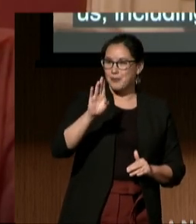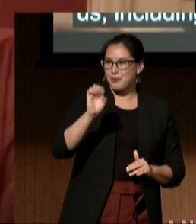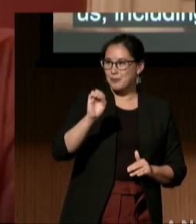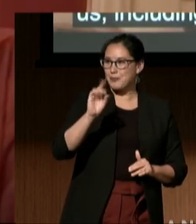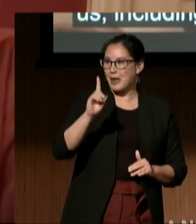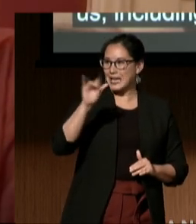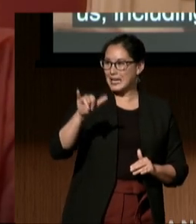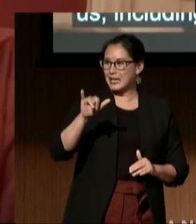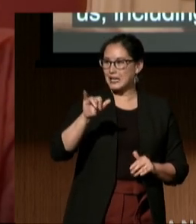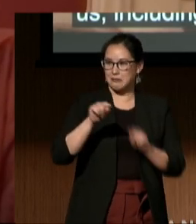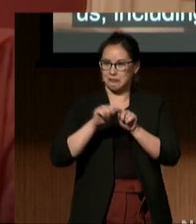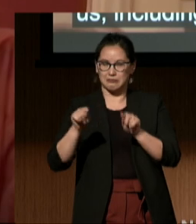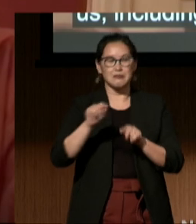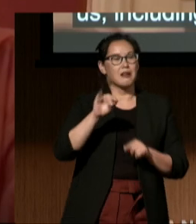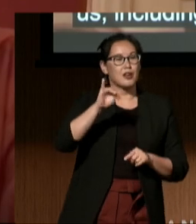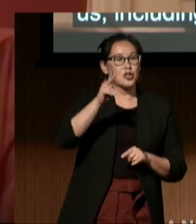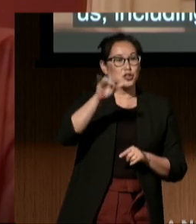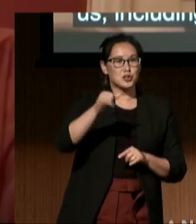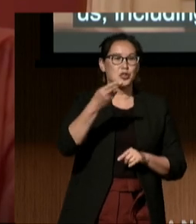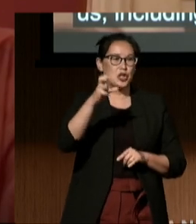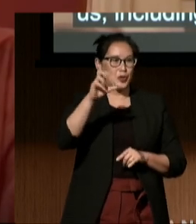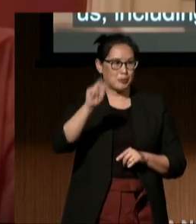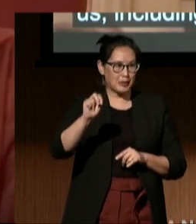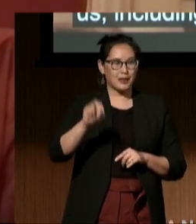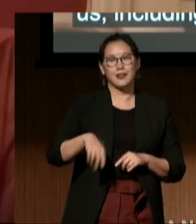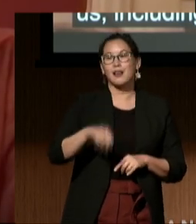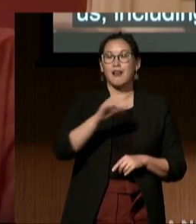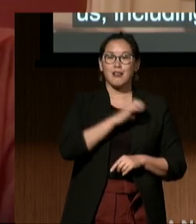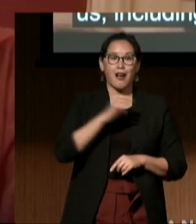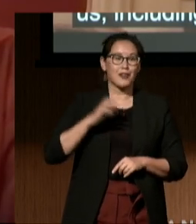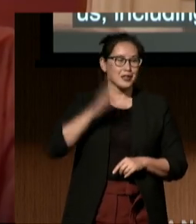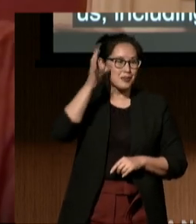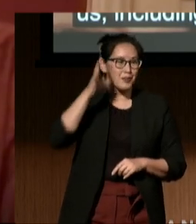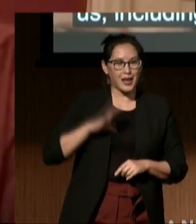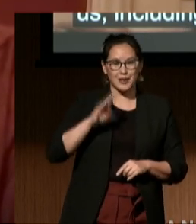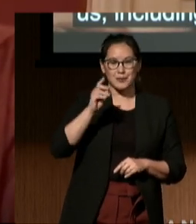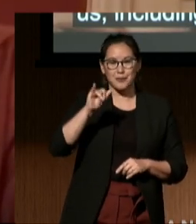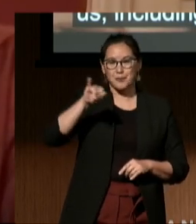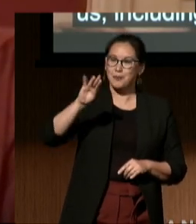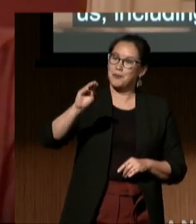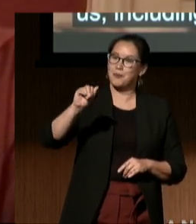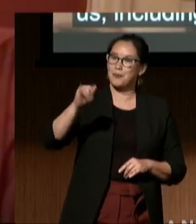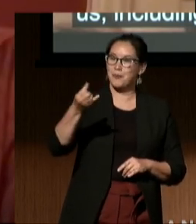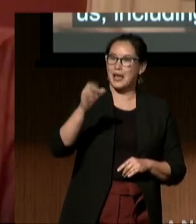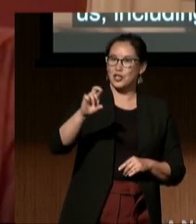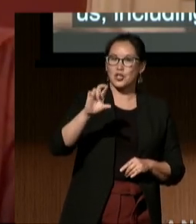Justin Dart, Congressman Major Owens, and many others who paved the way.